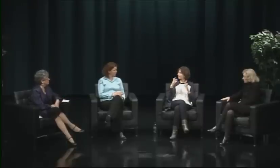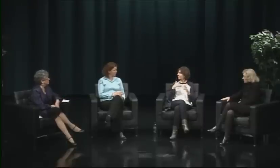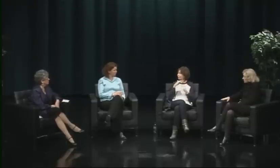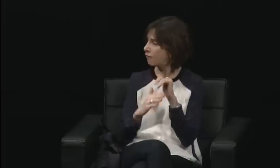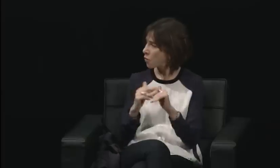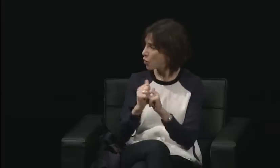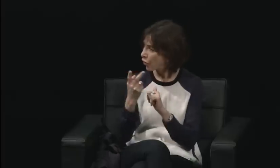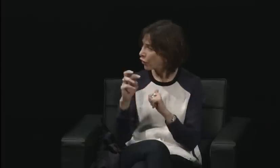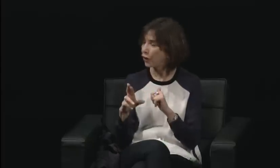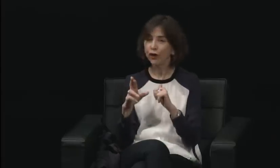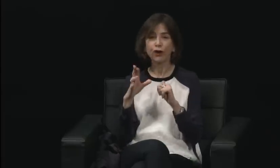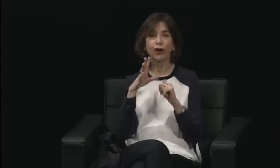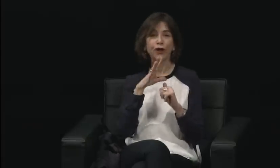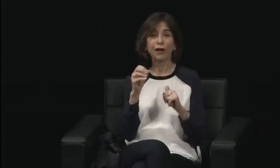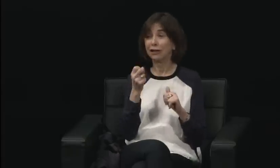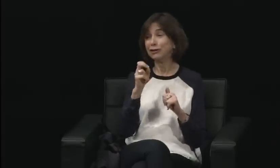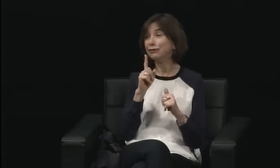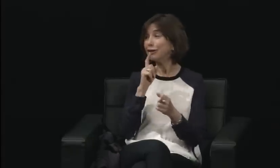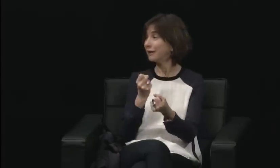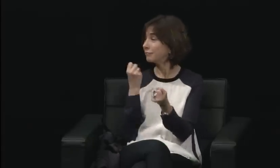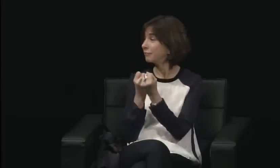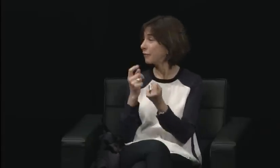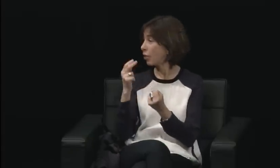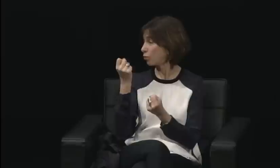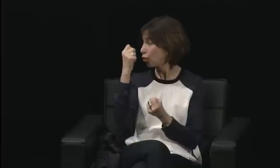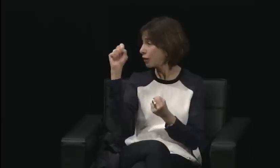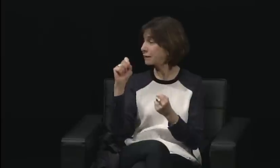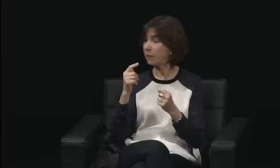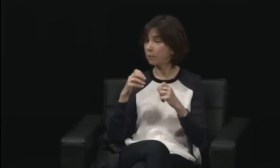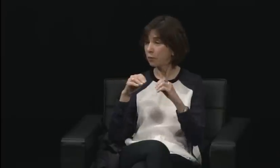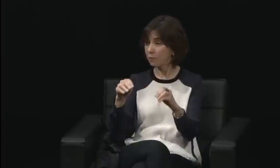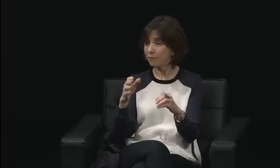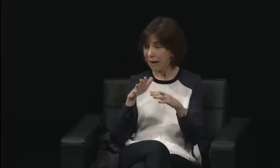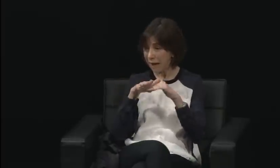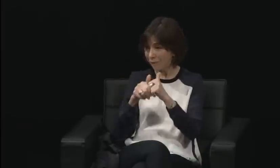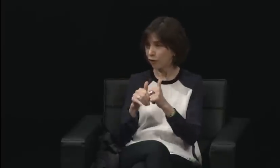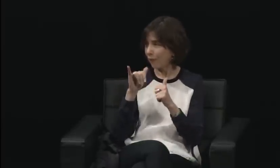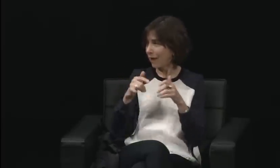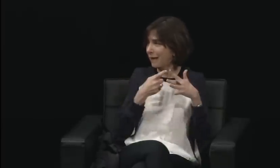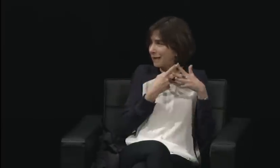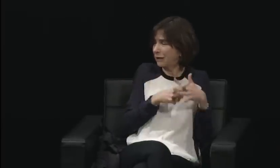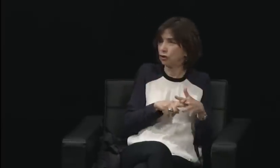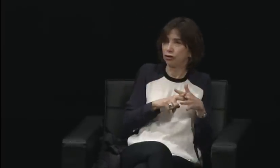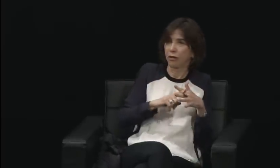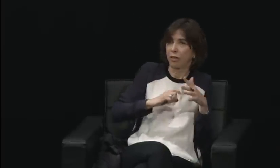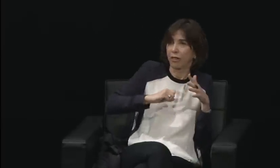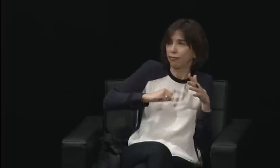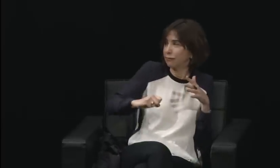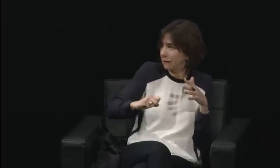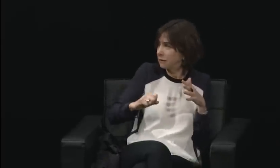and the four of them were the perfect combination, and our female leader maybe didn't say as much, but she was cautious.